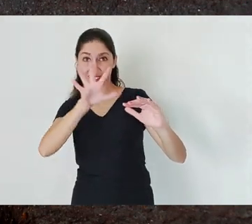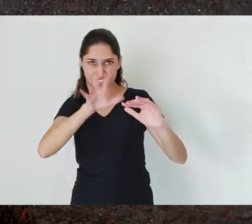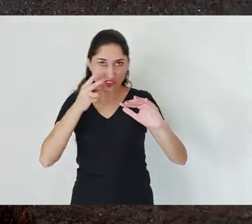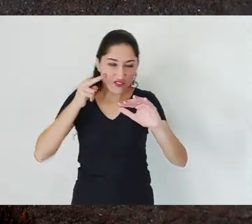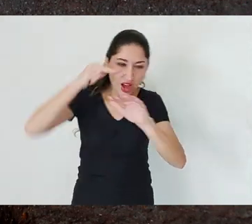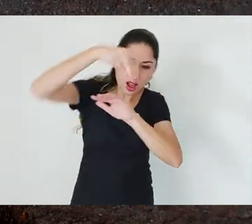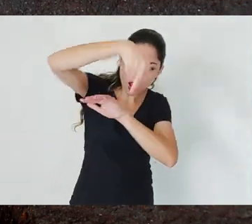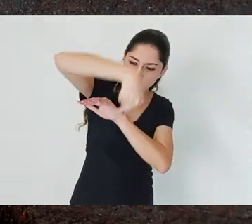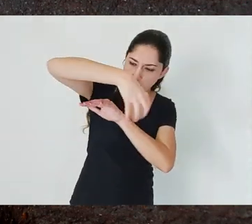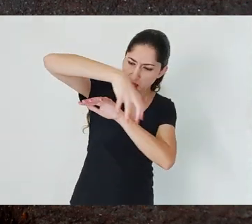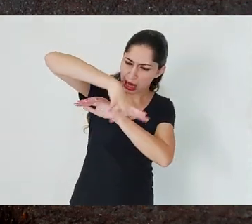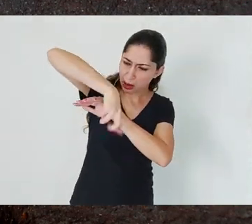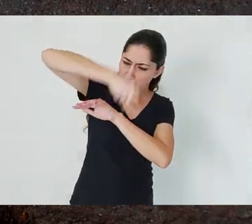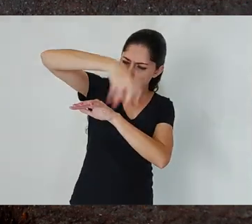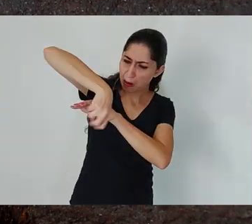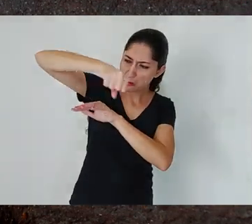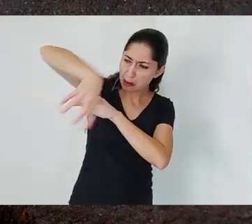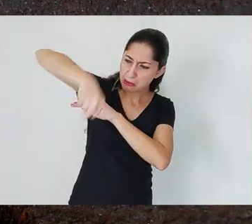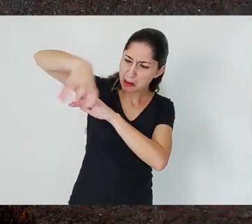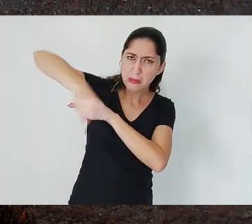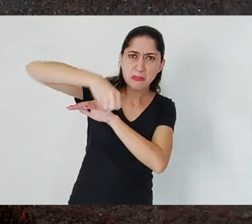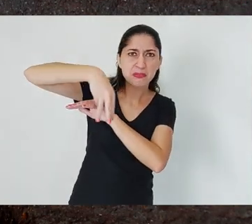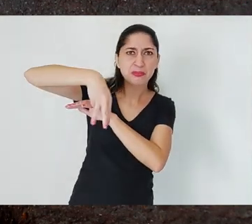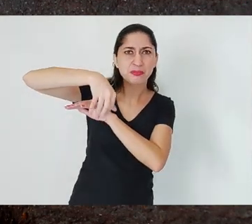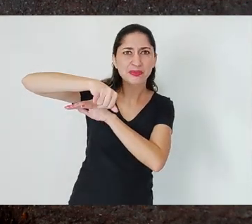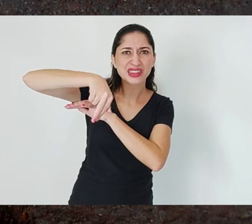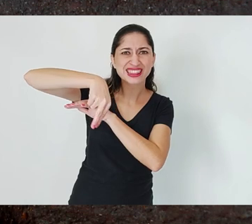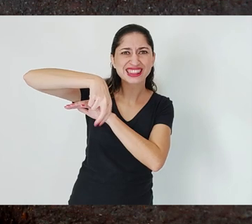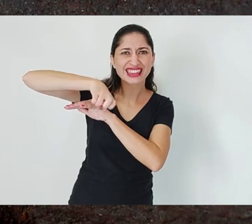has dealt especially to Serra do Corral.